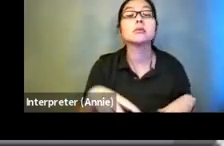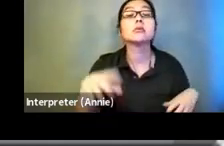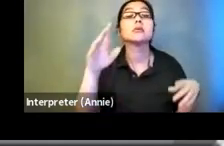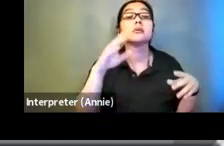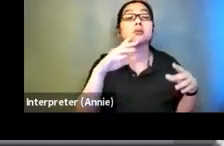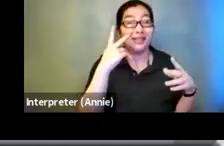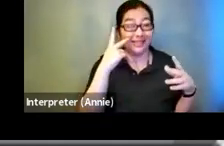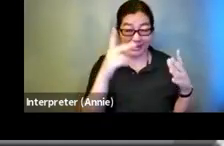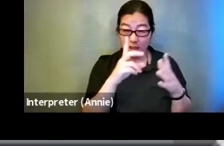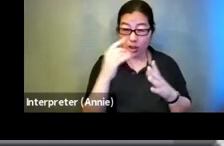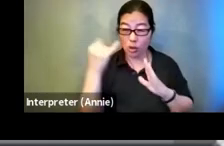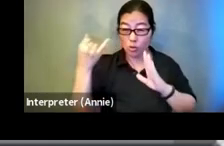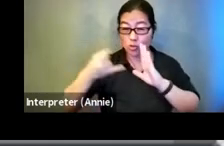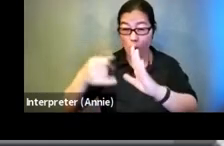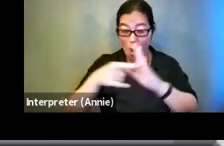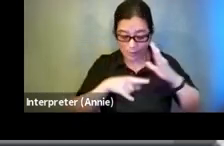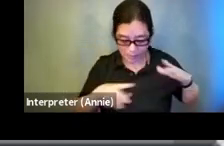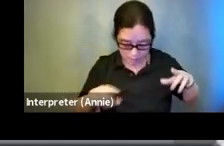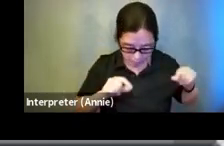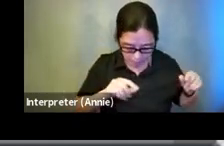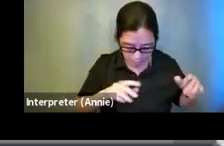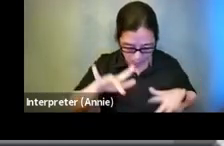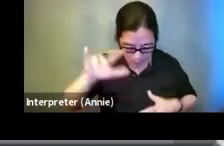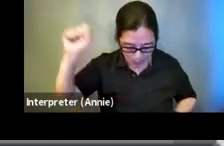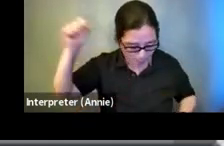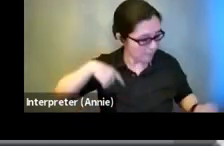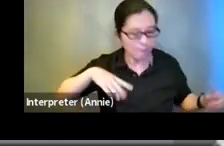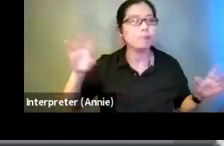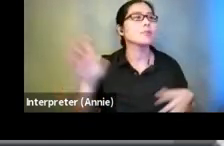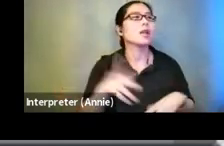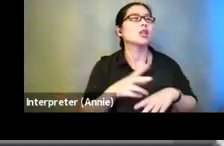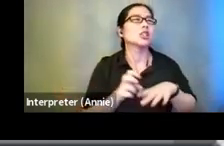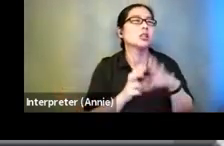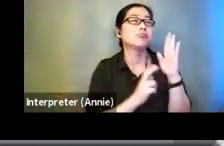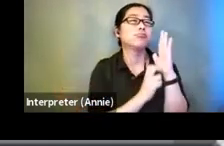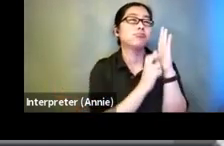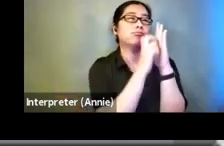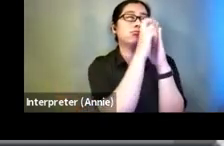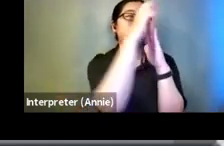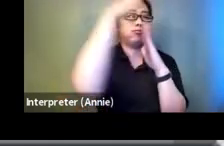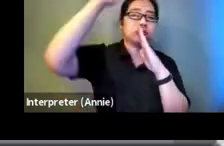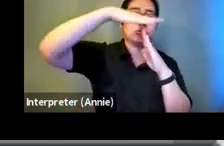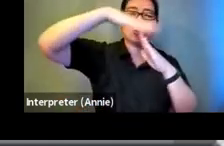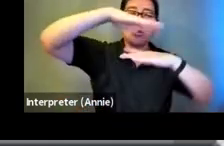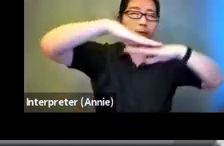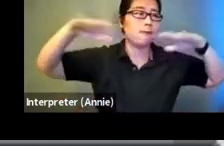away. A pipe along the side of the building allows her to climb